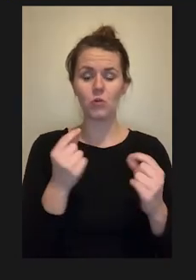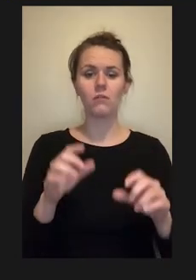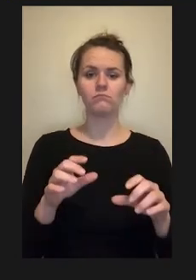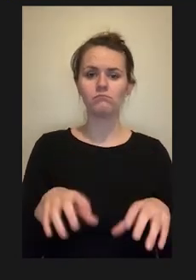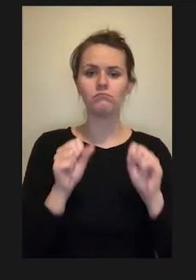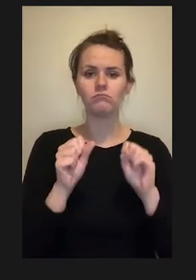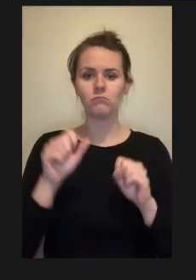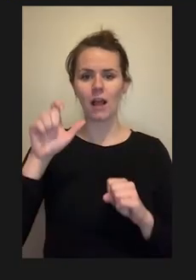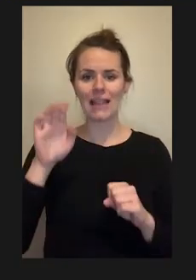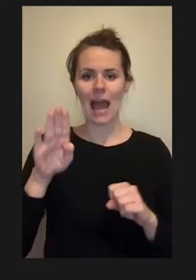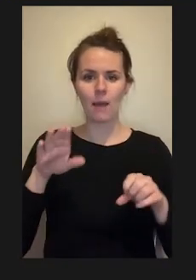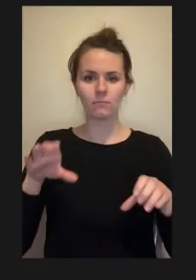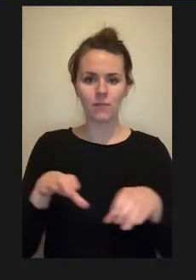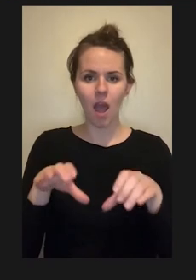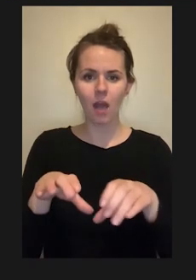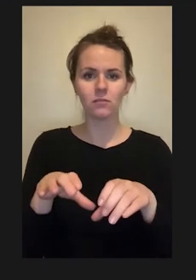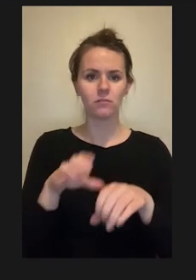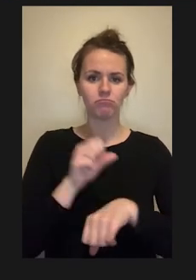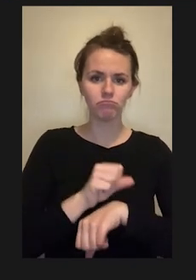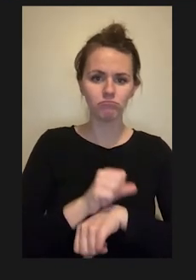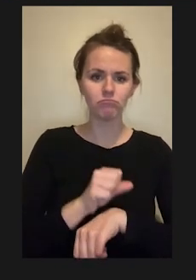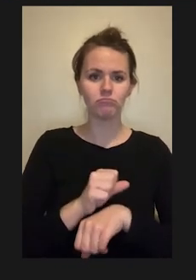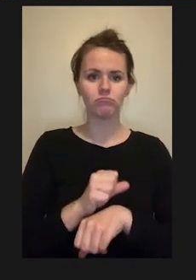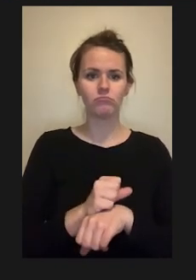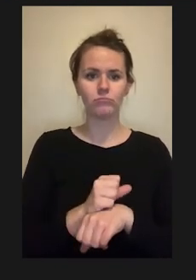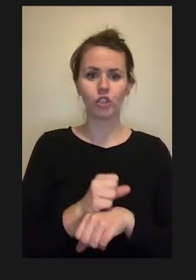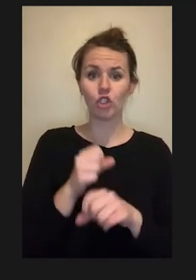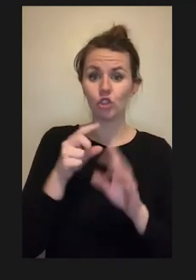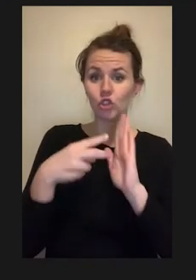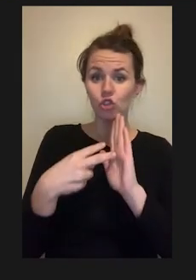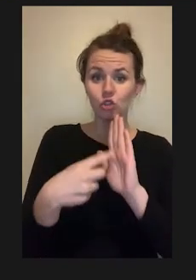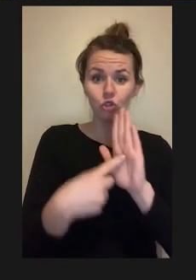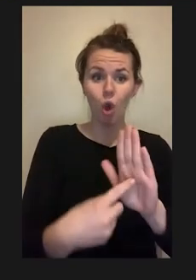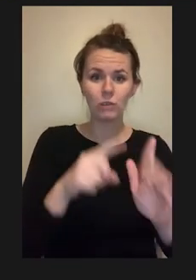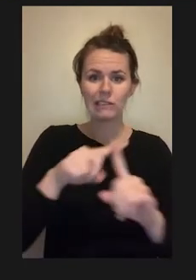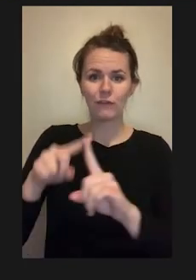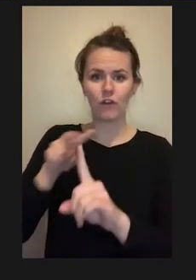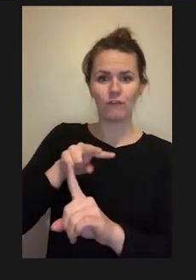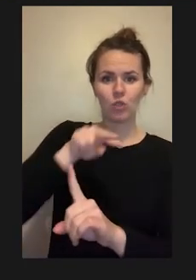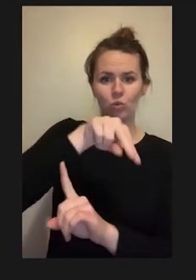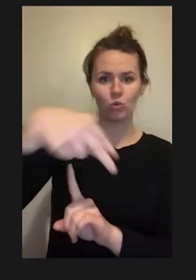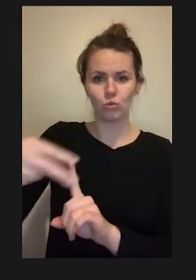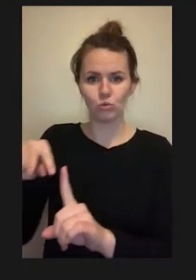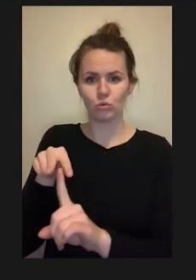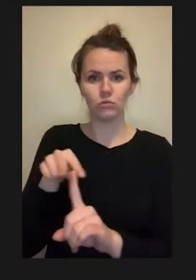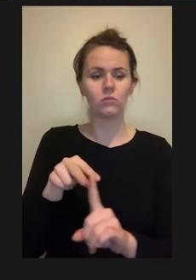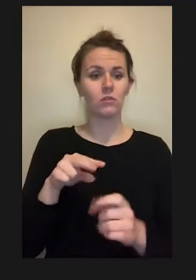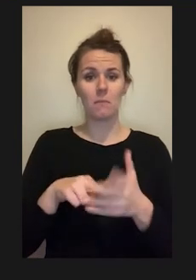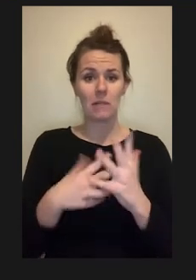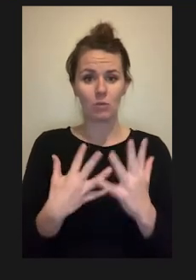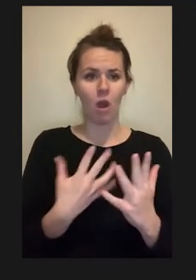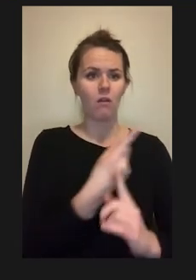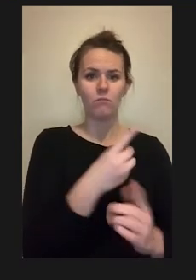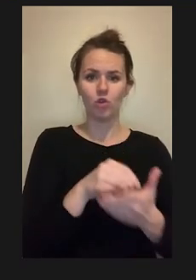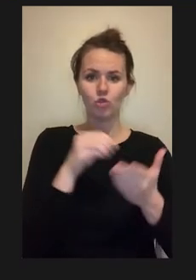and given views take this specimen there and this allows them to understand the lab procedure